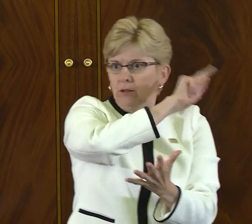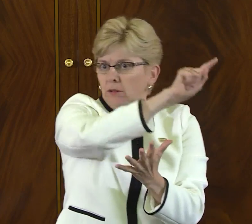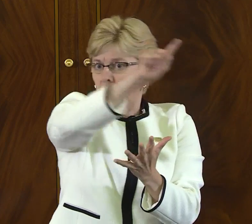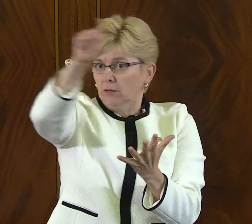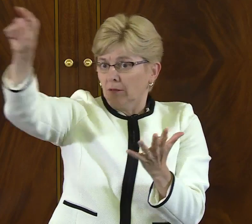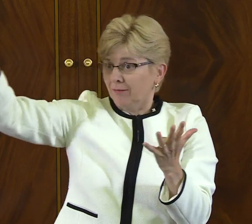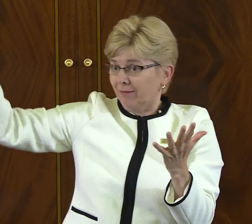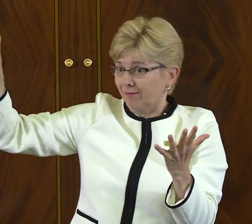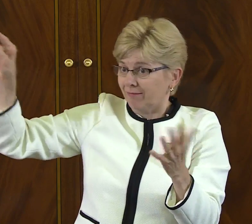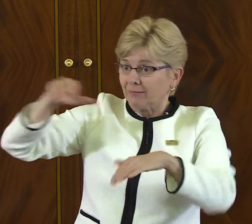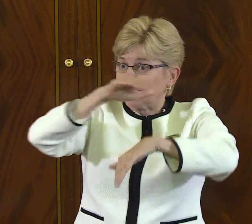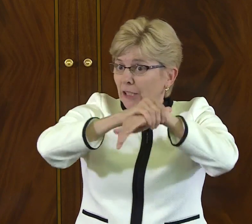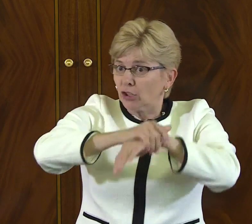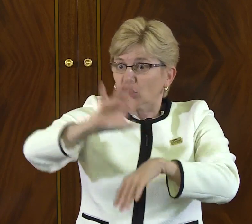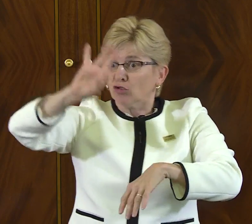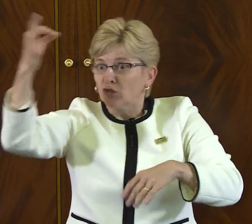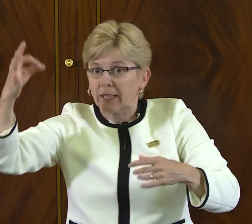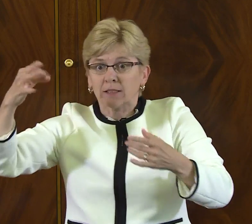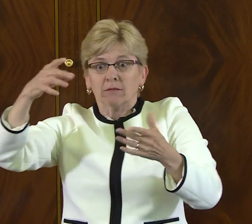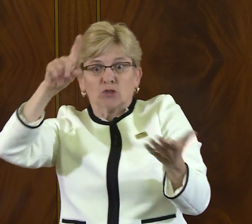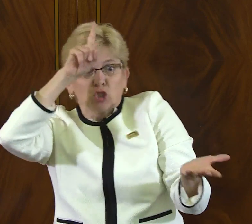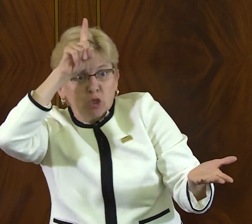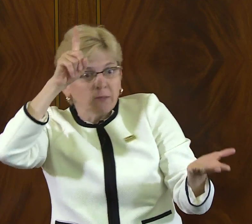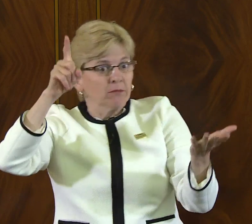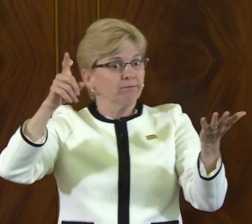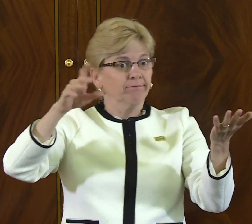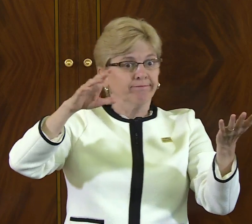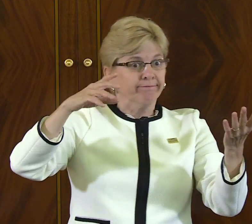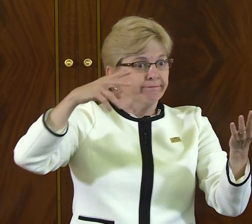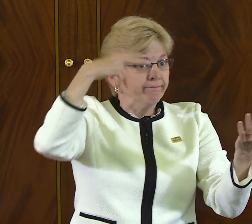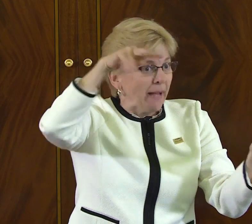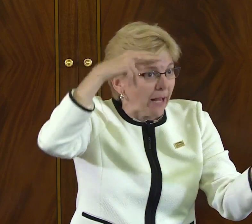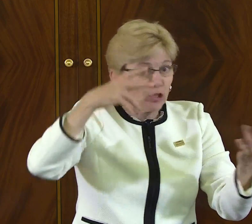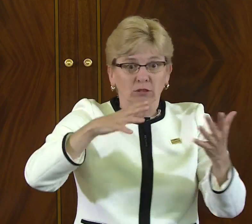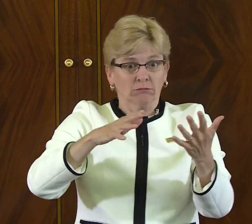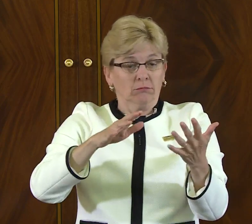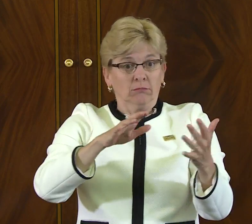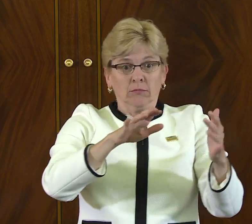to any other language that was used, be it English, French, German,